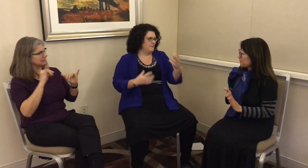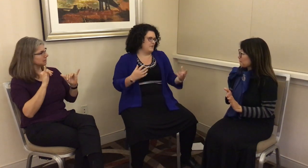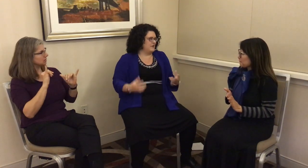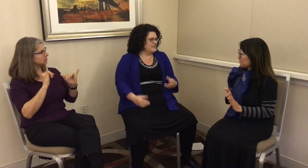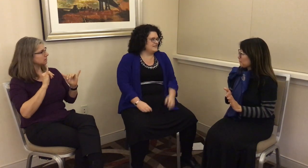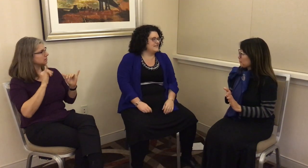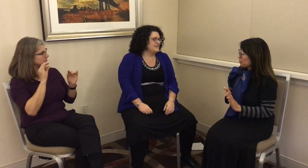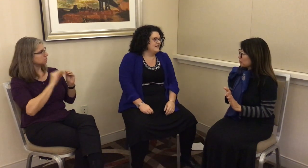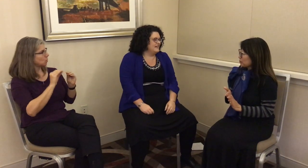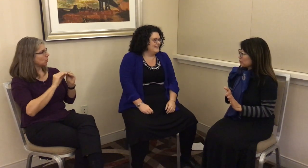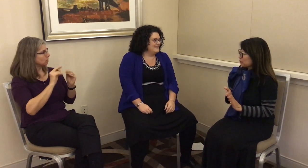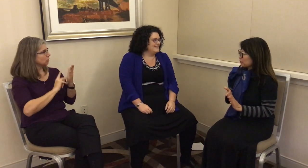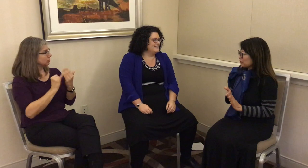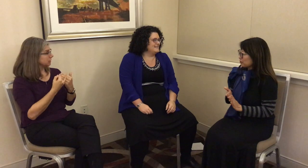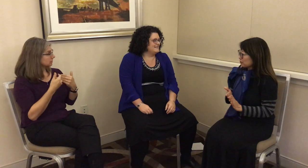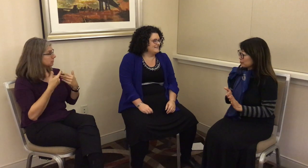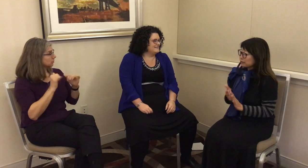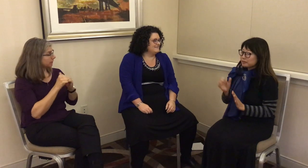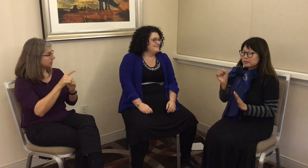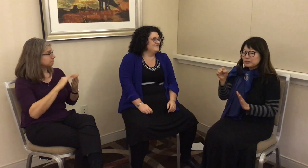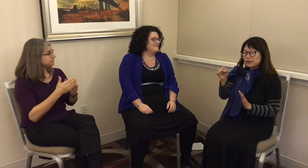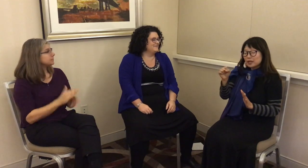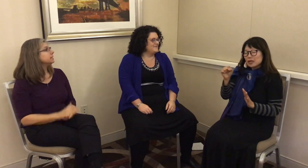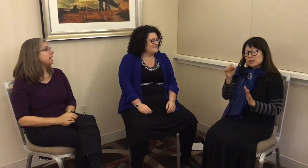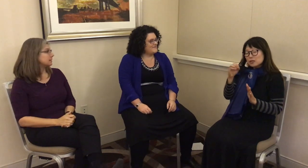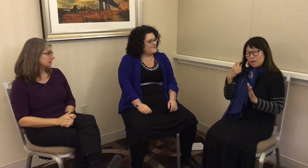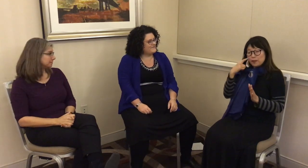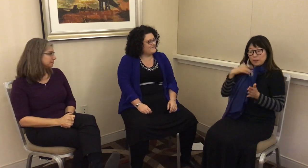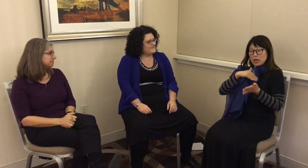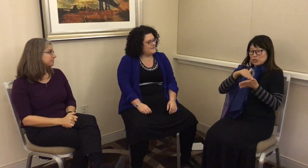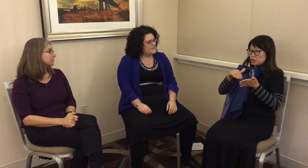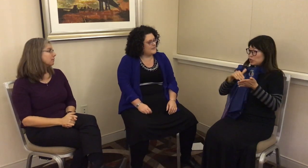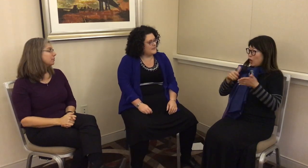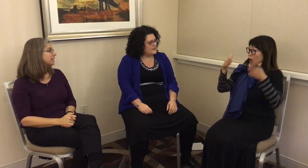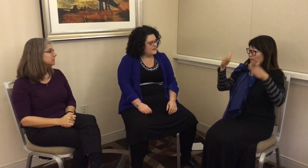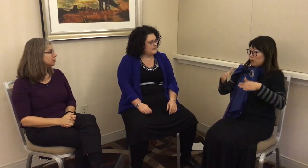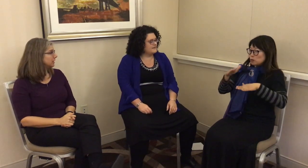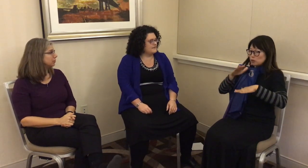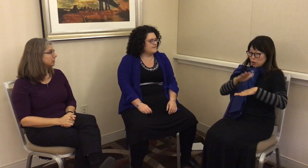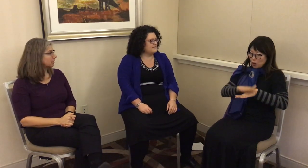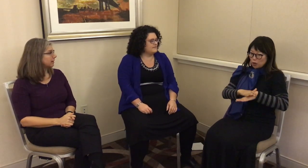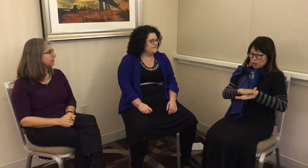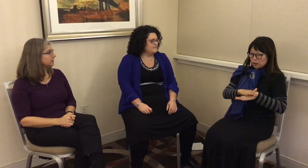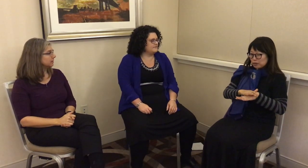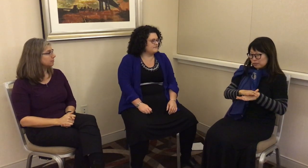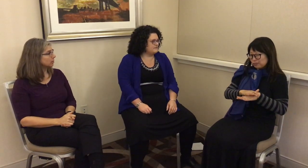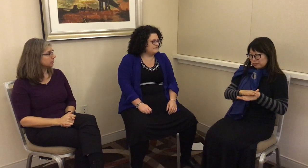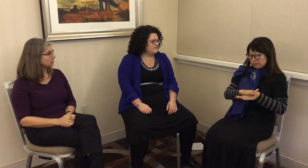more projects? L: Yes, for my dissertation I did focus on